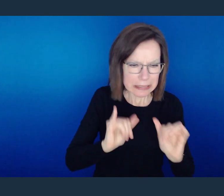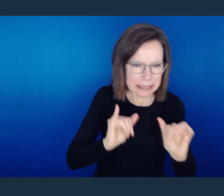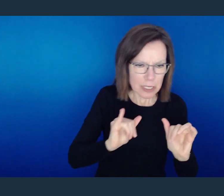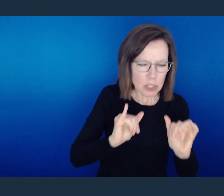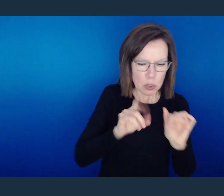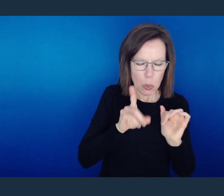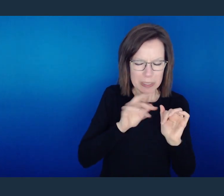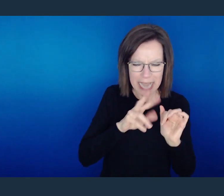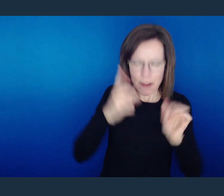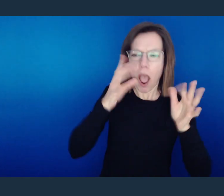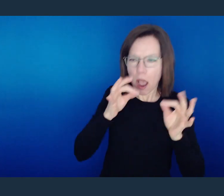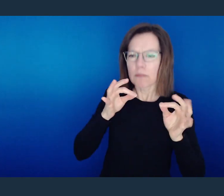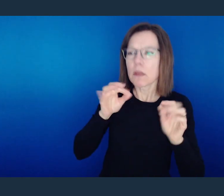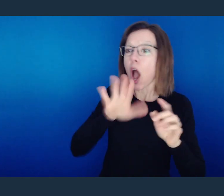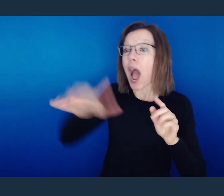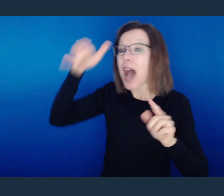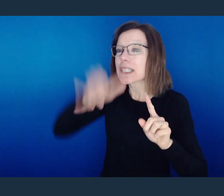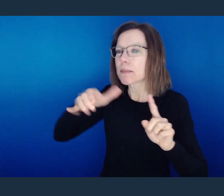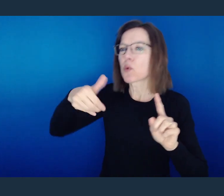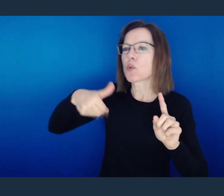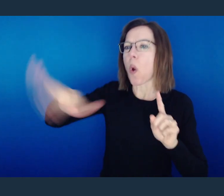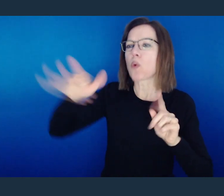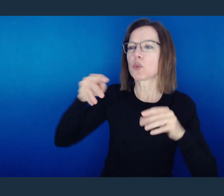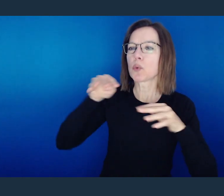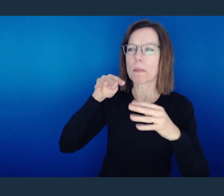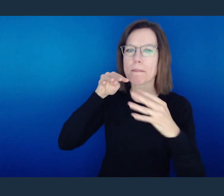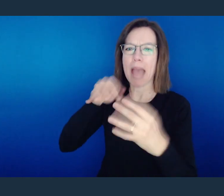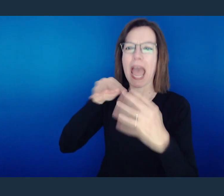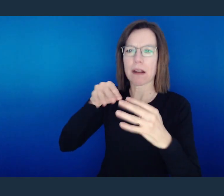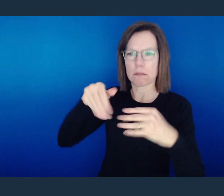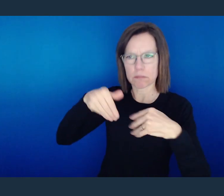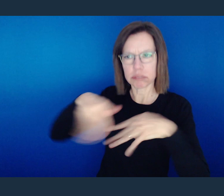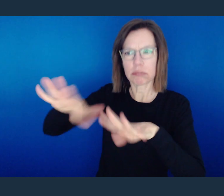and in the camp, the ruling was that he might be put in the heat of the battle and when